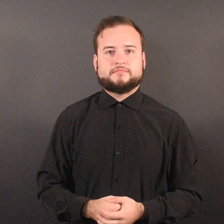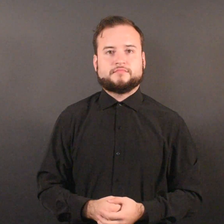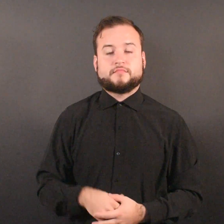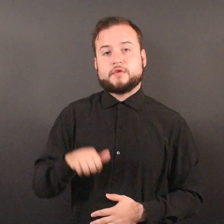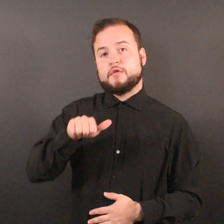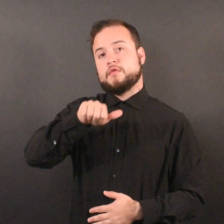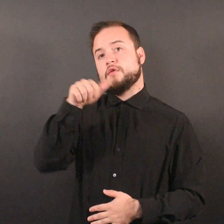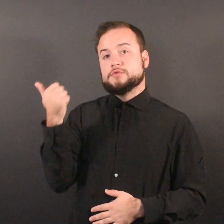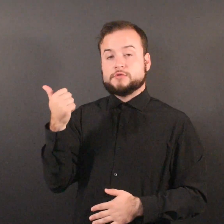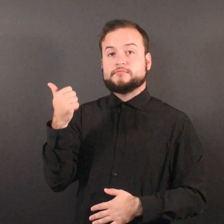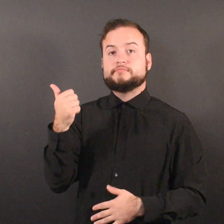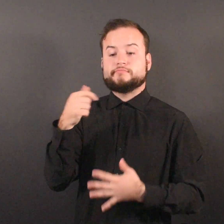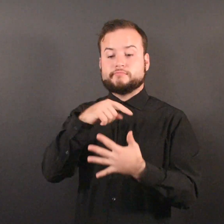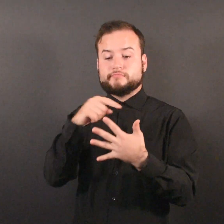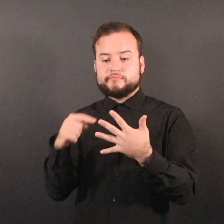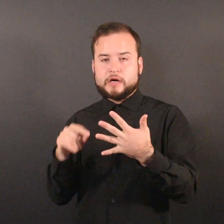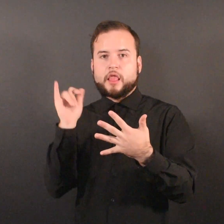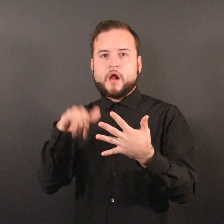Other pandemic-related factors